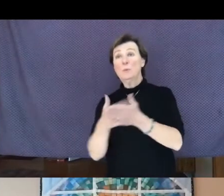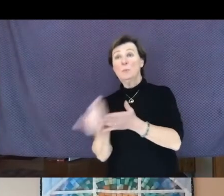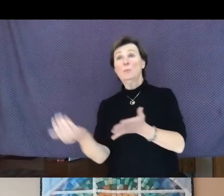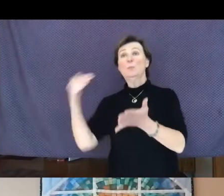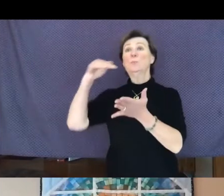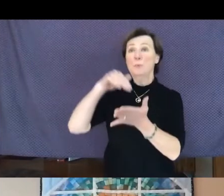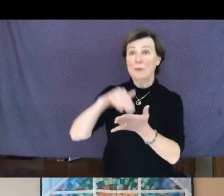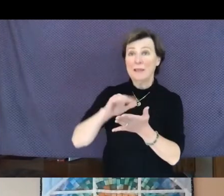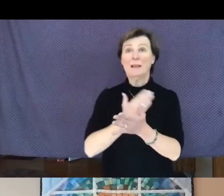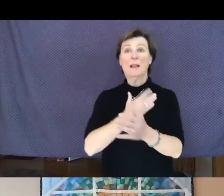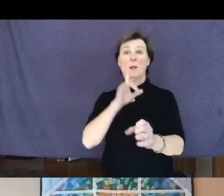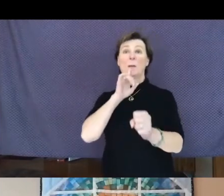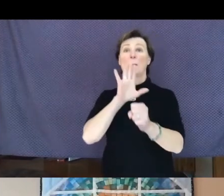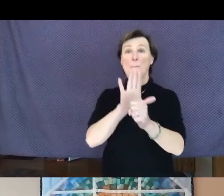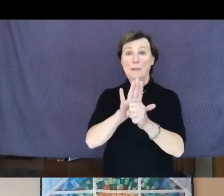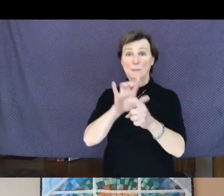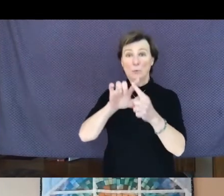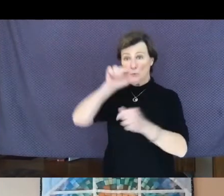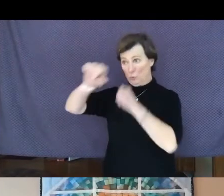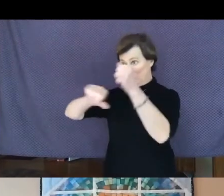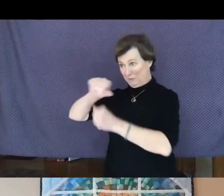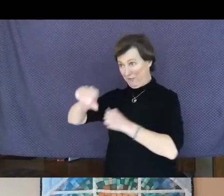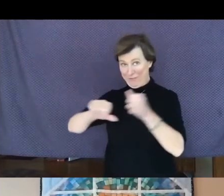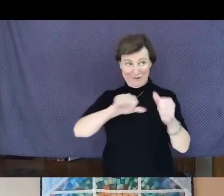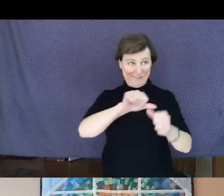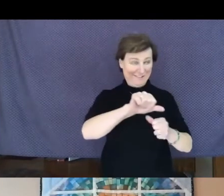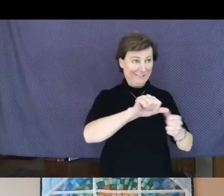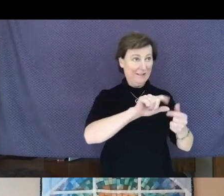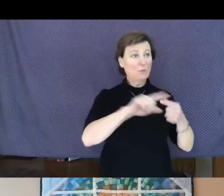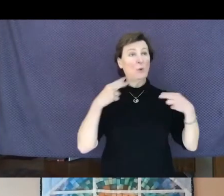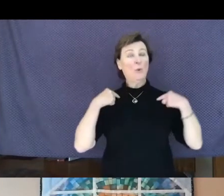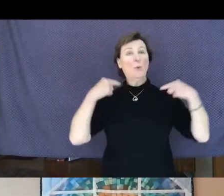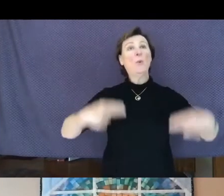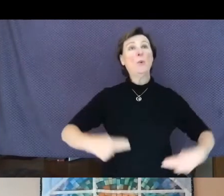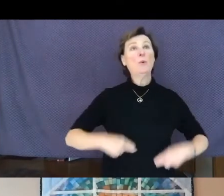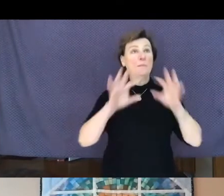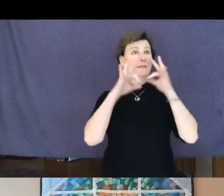to the human family, and to the interconnected web of existence